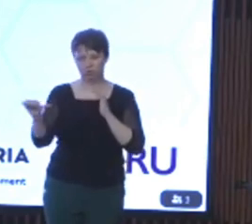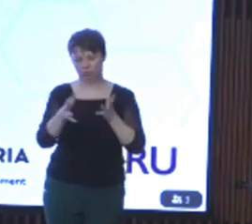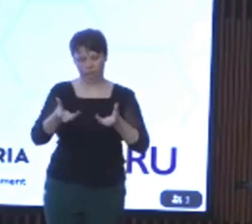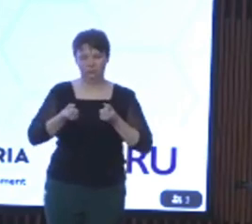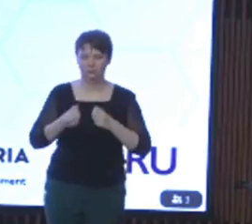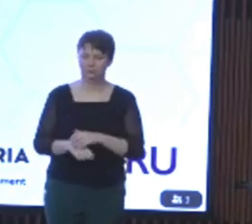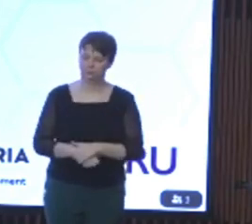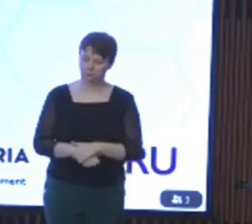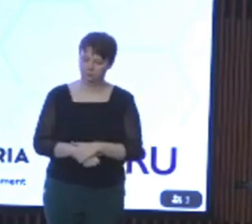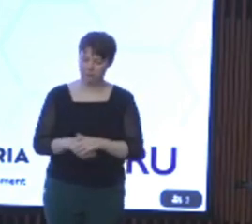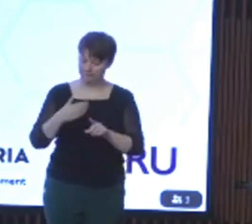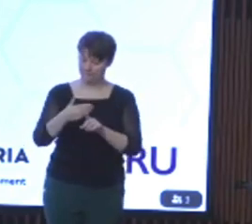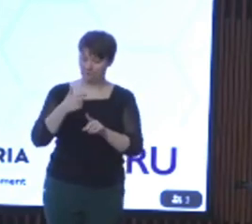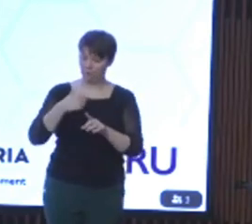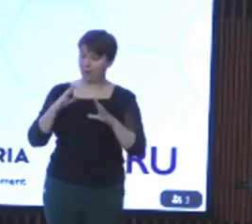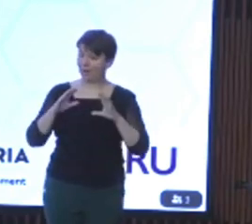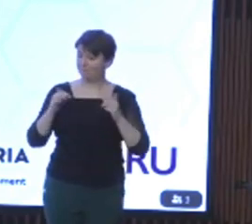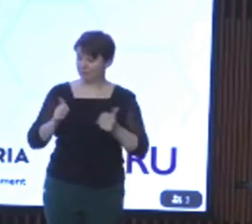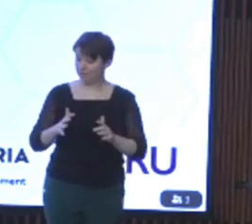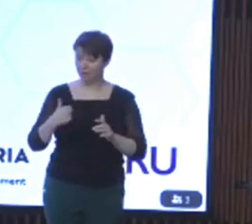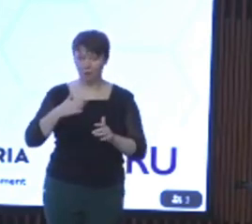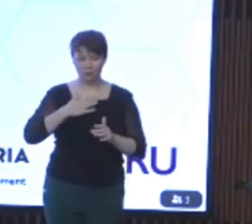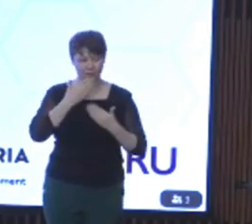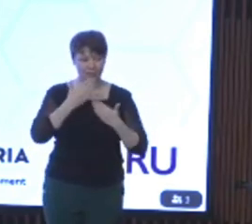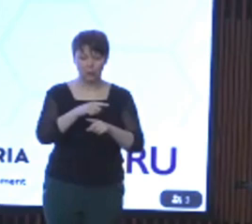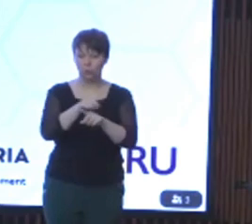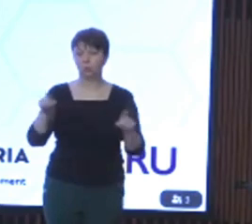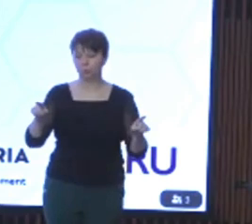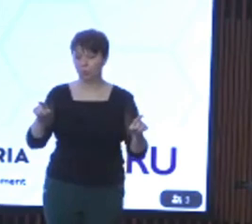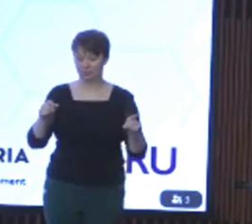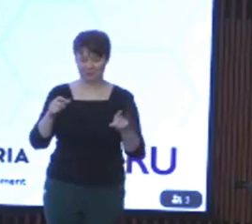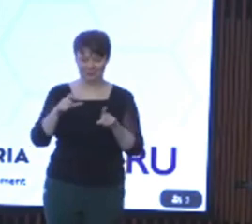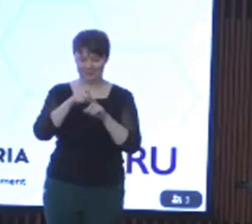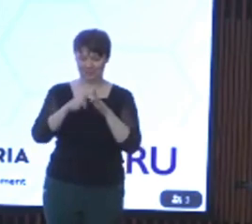Before I conclude I would like to thank you the disability advocacy community. The work that